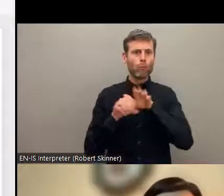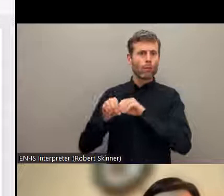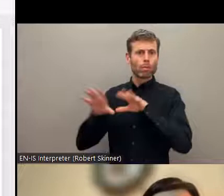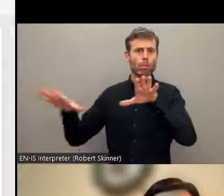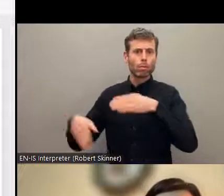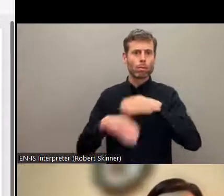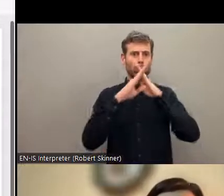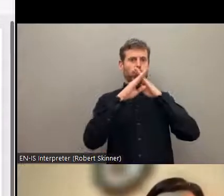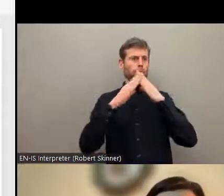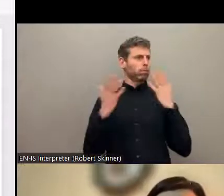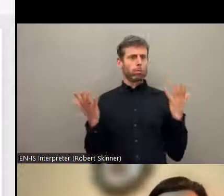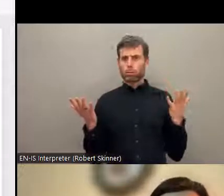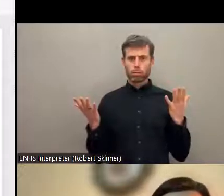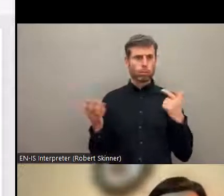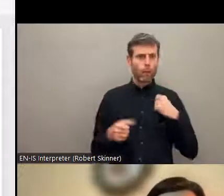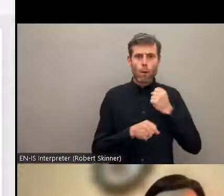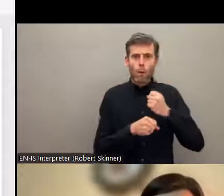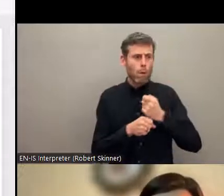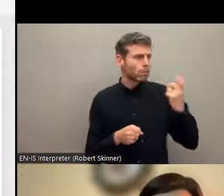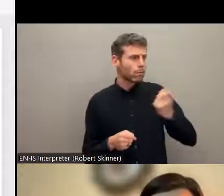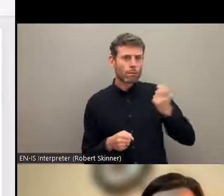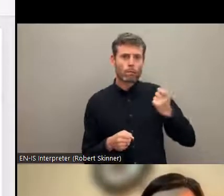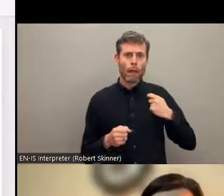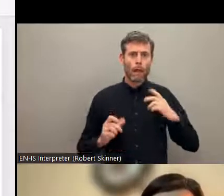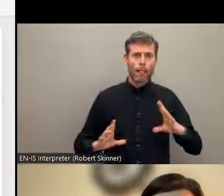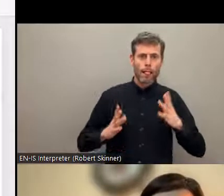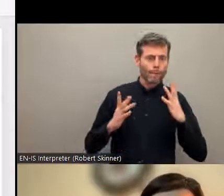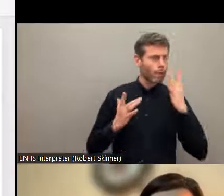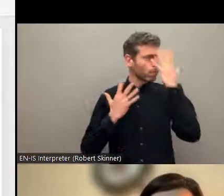also shows this really. There was a study done by